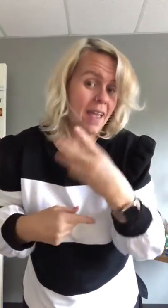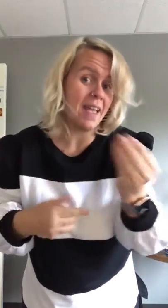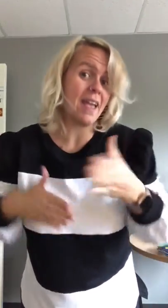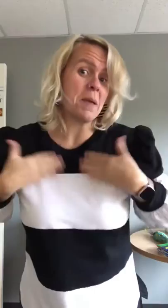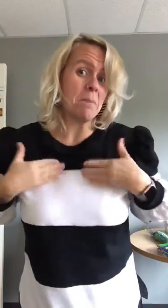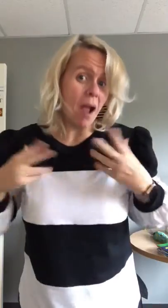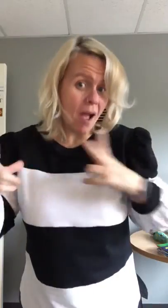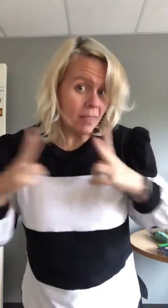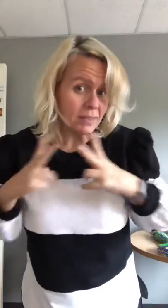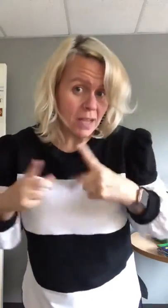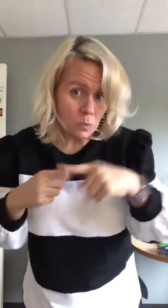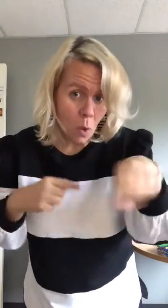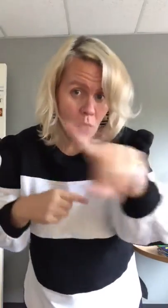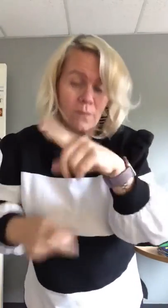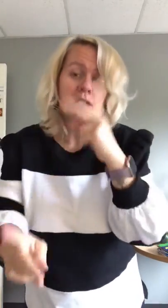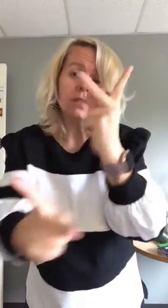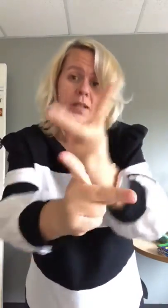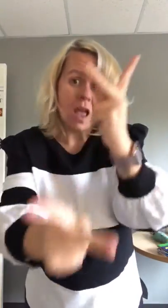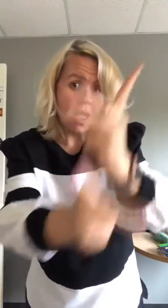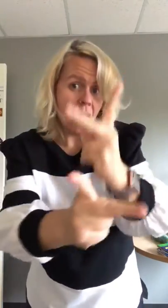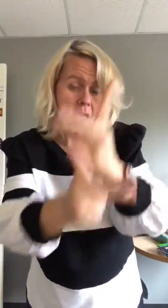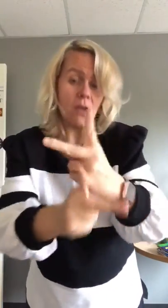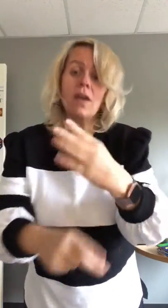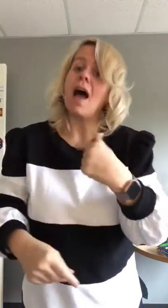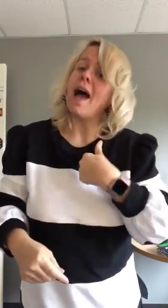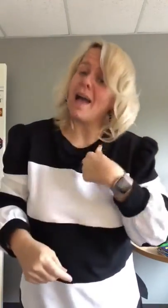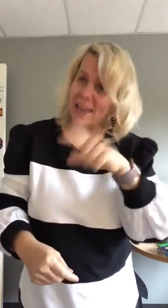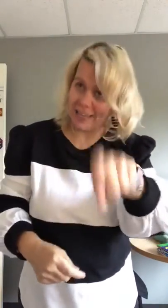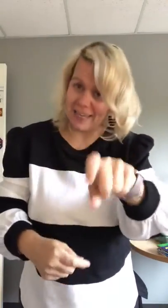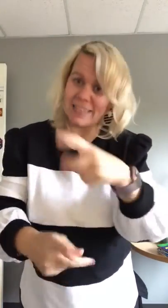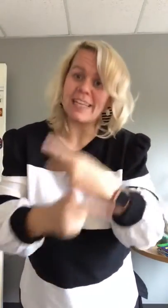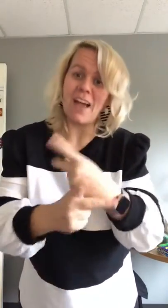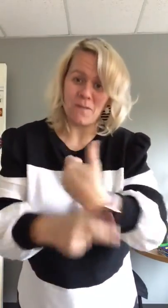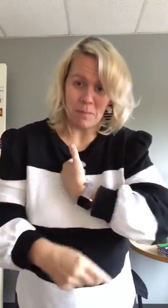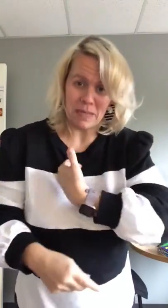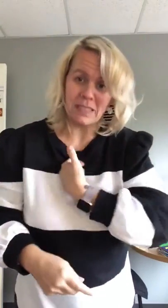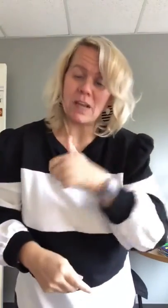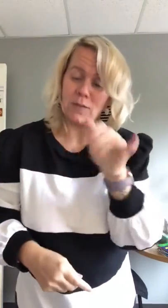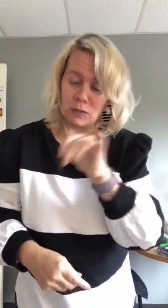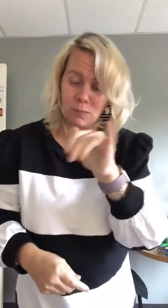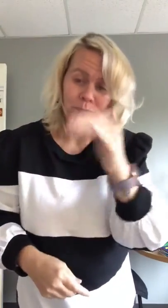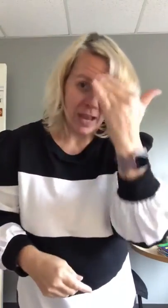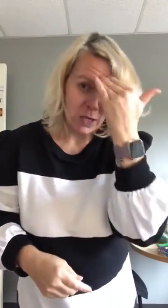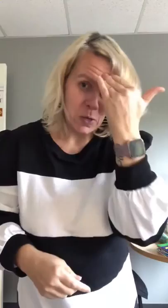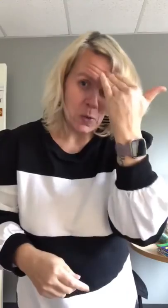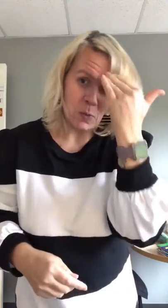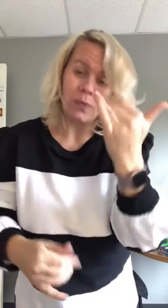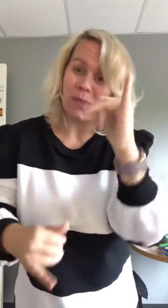and happy holidays to all of you, take care of yourselves. I know, I do need to take care of myself too.